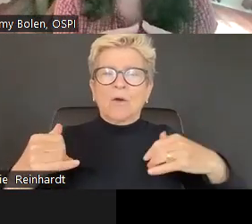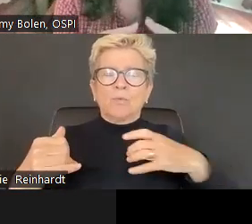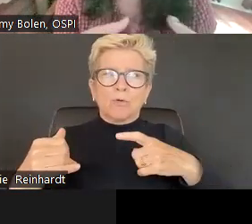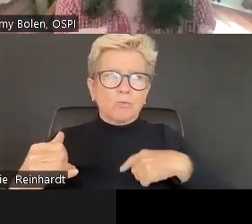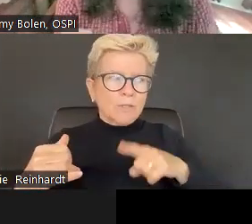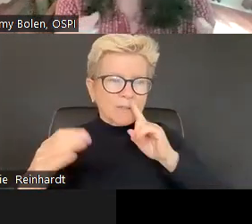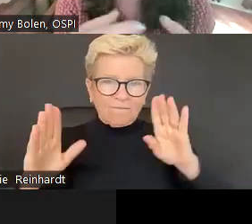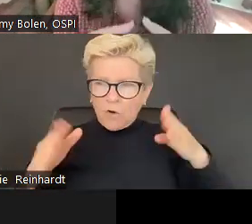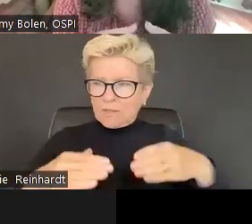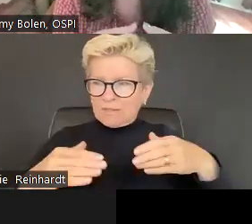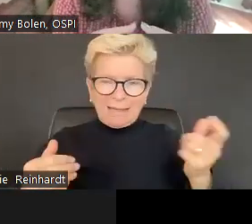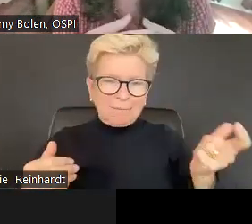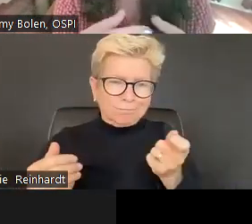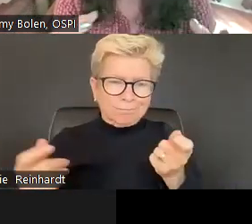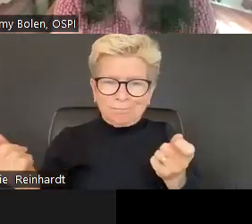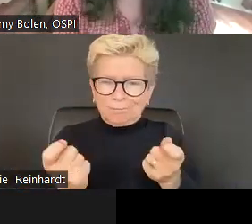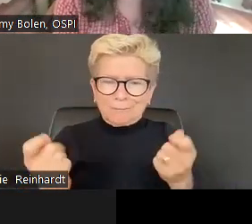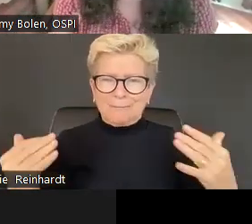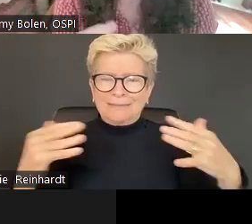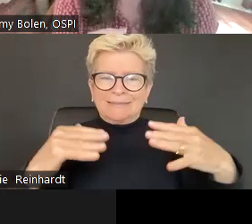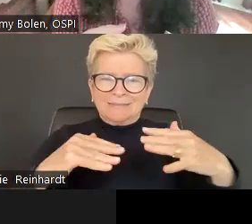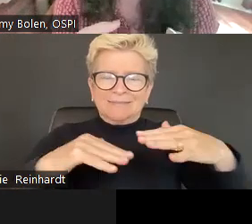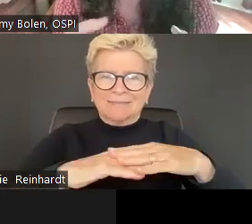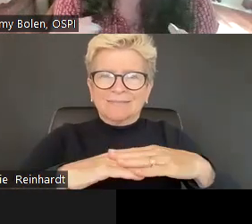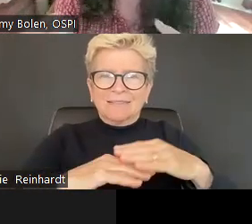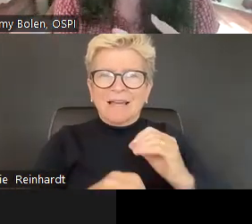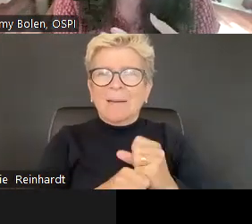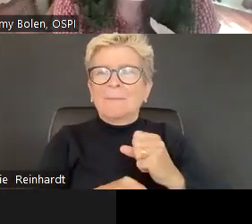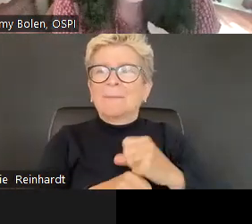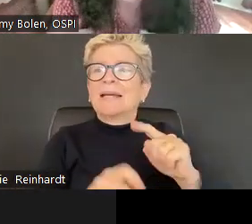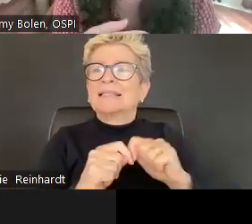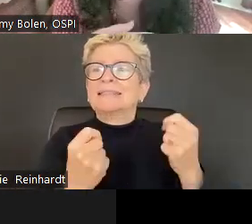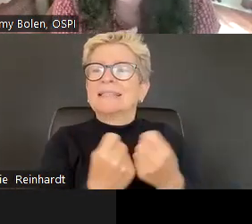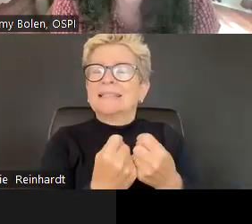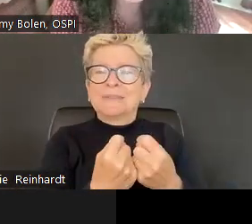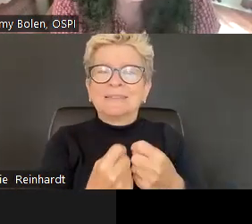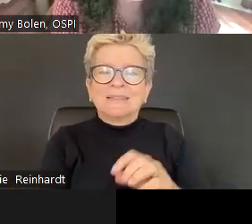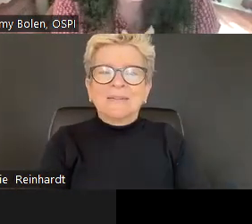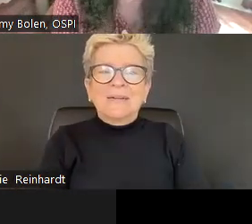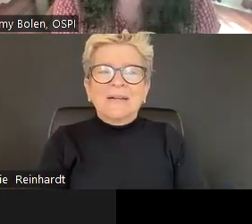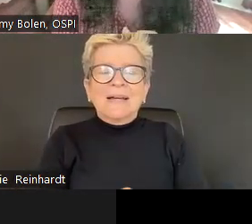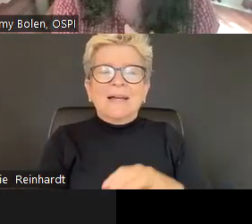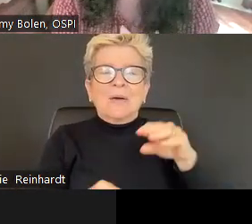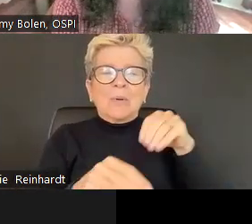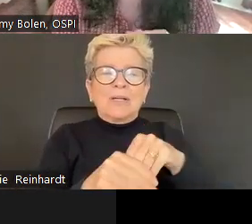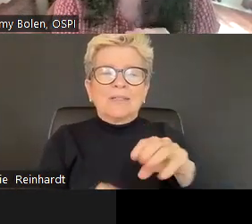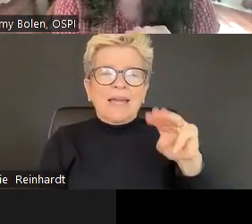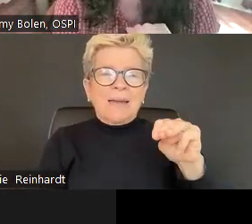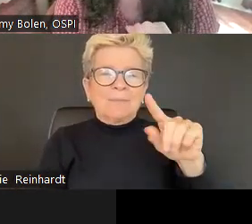Previously many times. School climate and social social learning were, separated. And so now there's been a move.